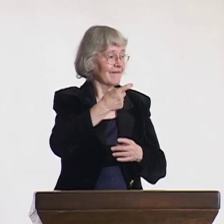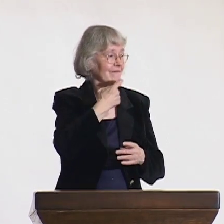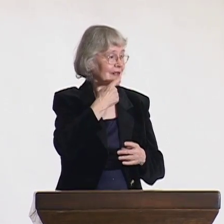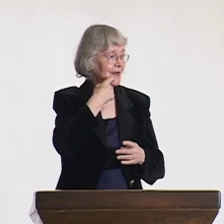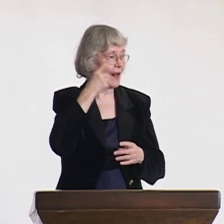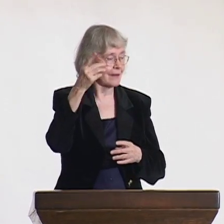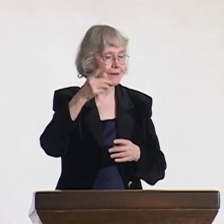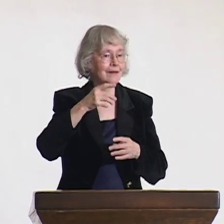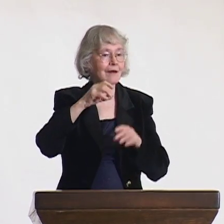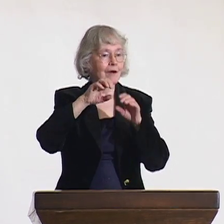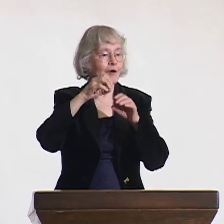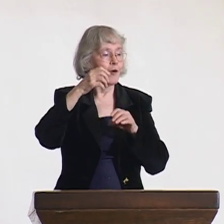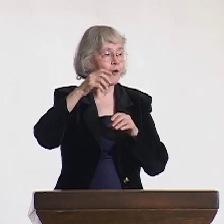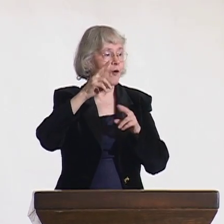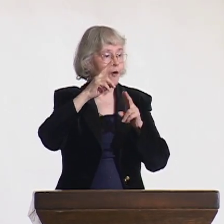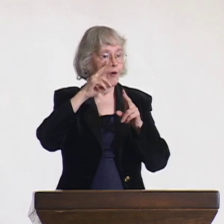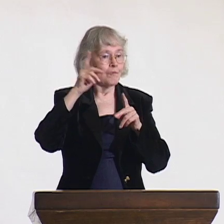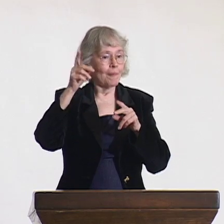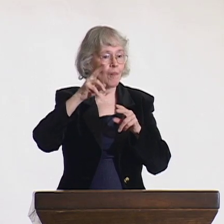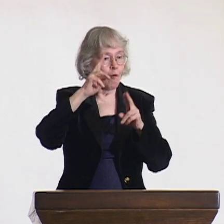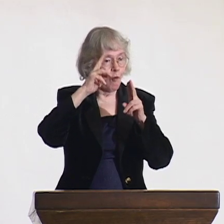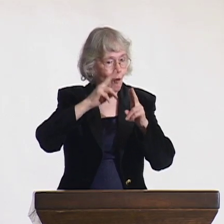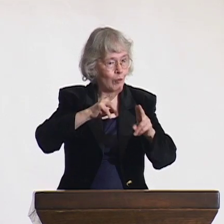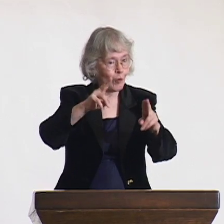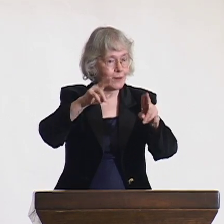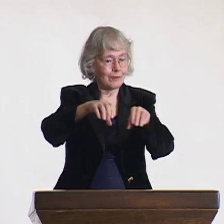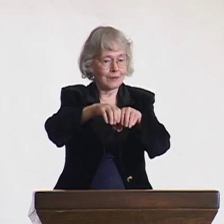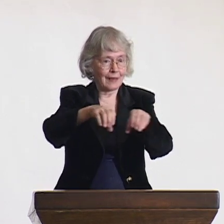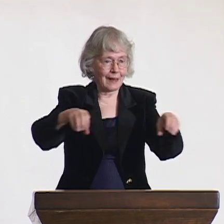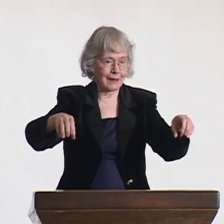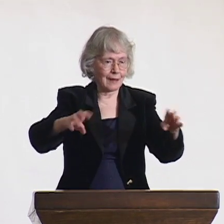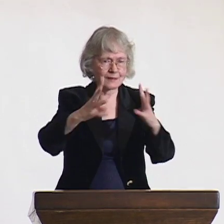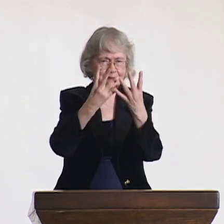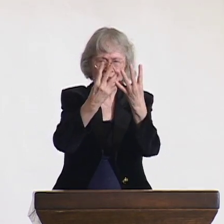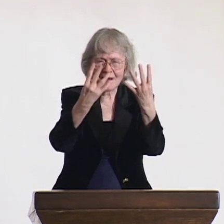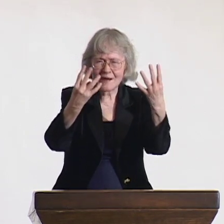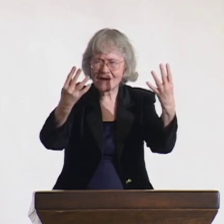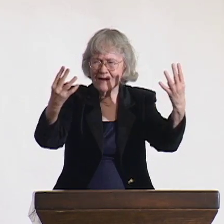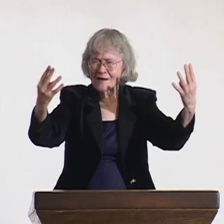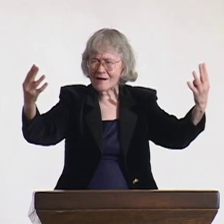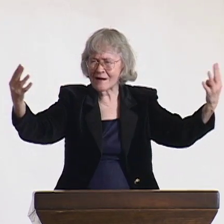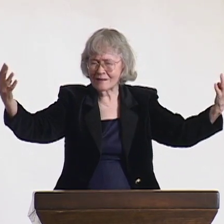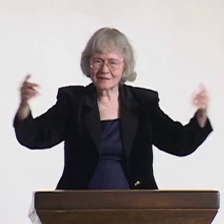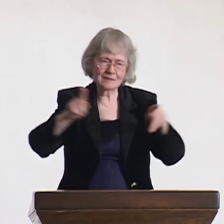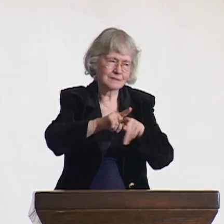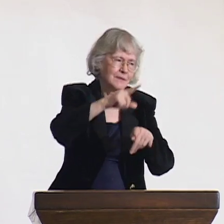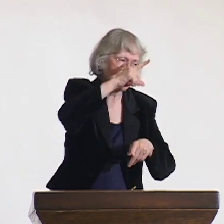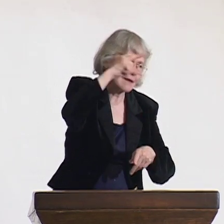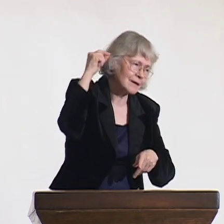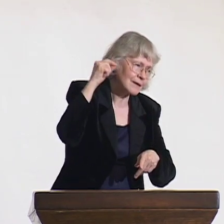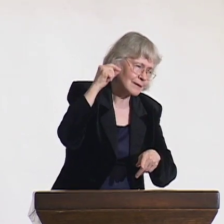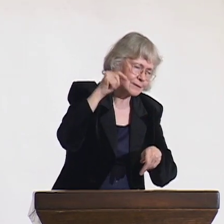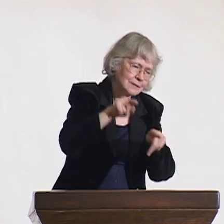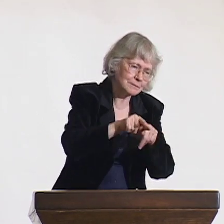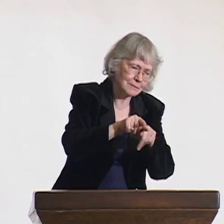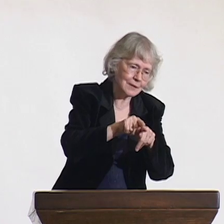It is beautiful, and the roads are so colorful and beautiful. The ceremony was beautiful.